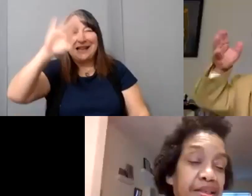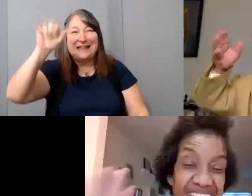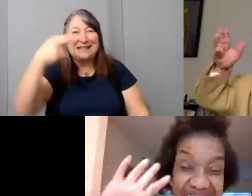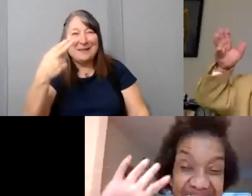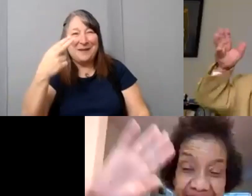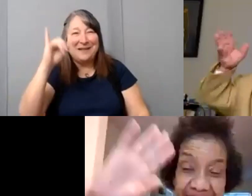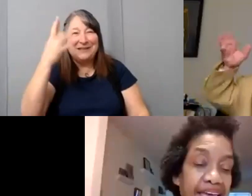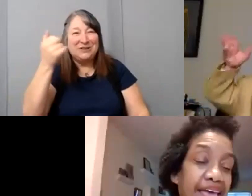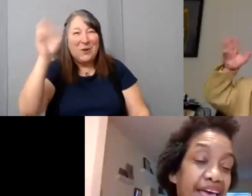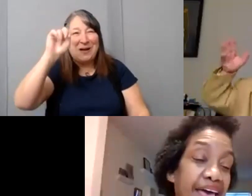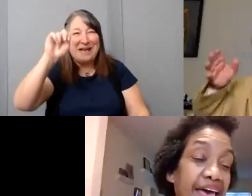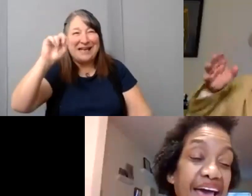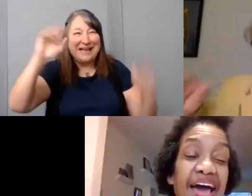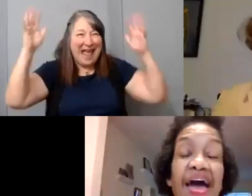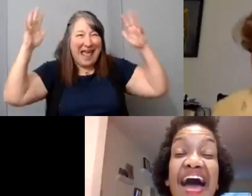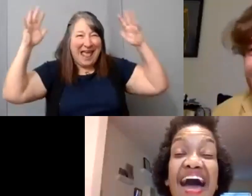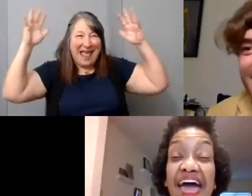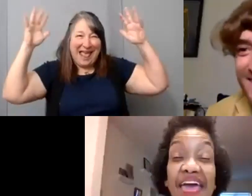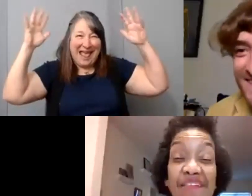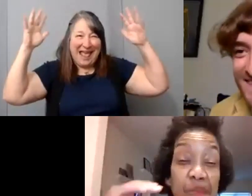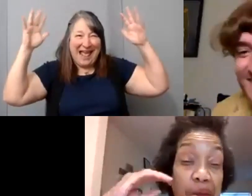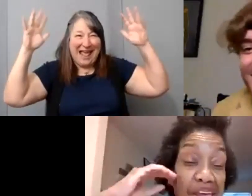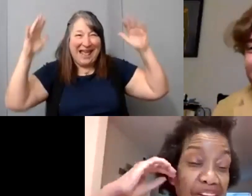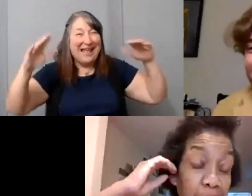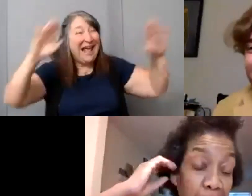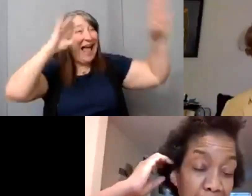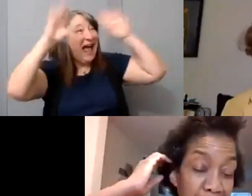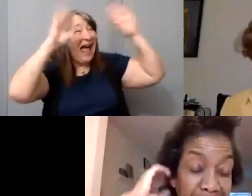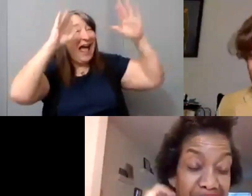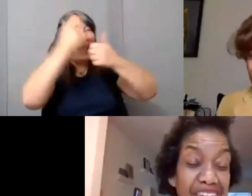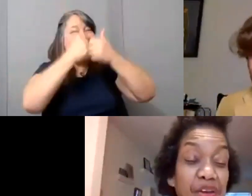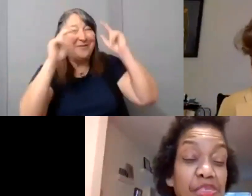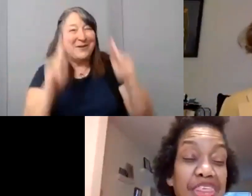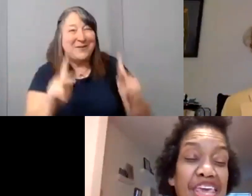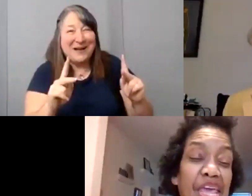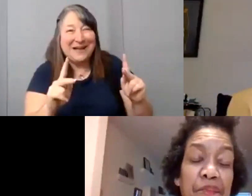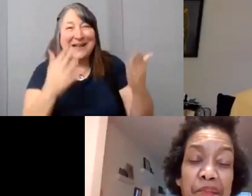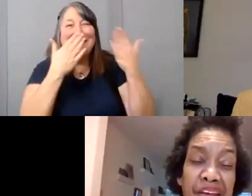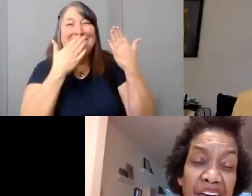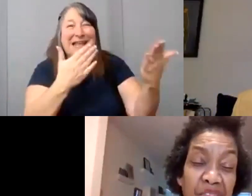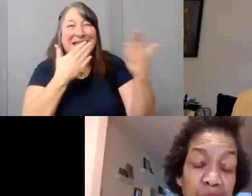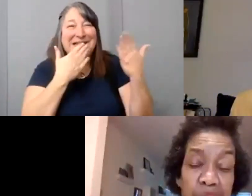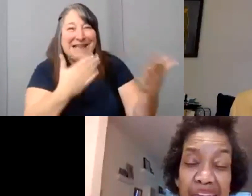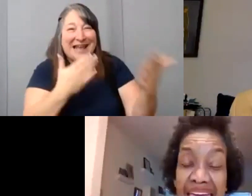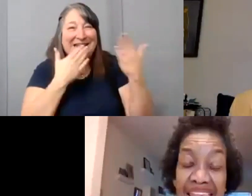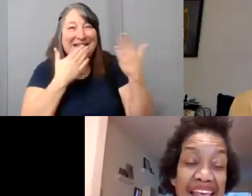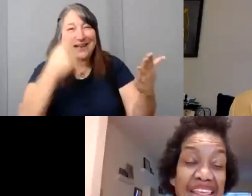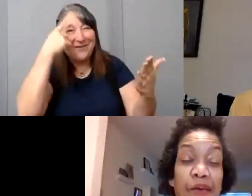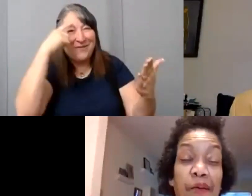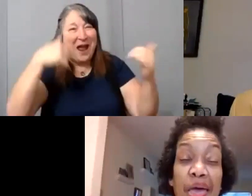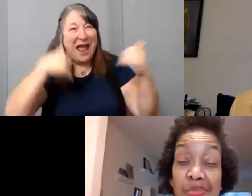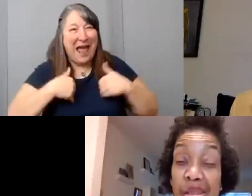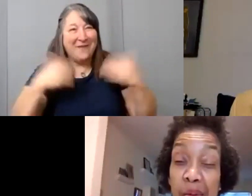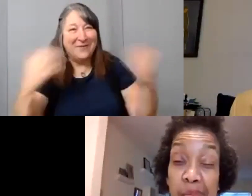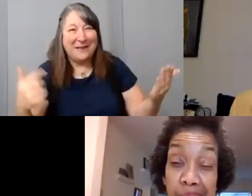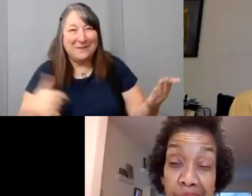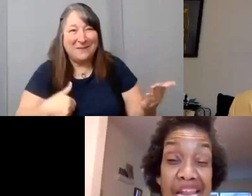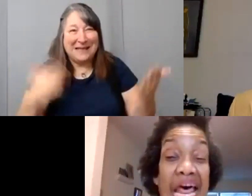[Diana] Hi everyone. Well, thank you. Thank you for having me. And I do have tips on how to bribe Danny and Mark Povenelli